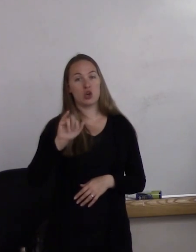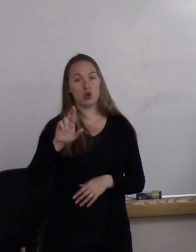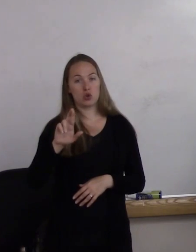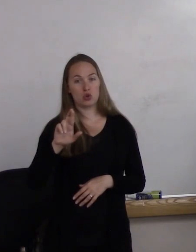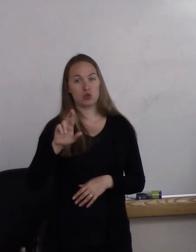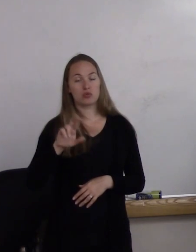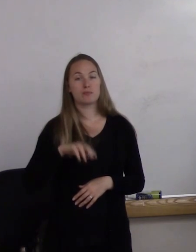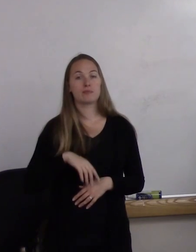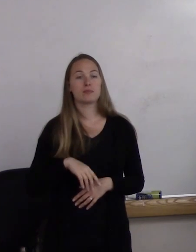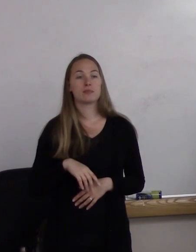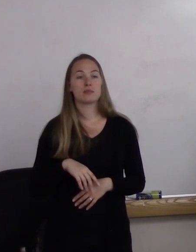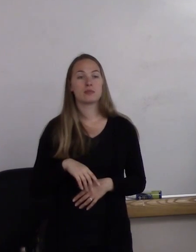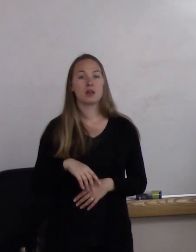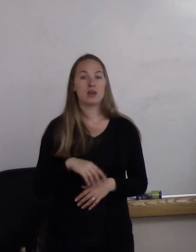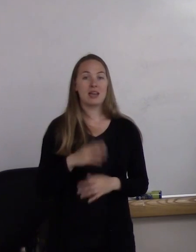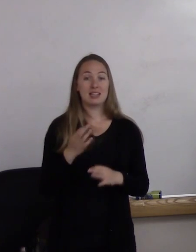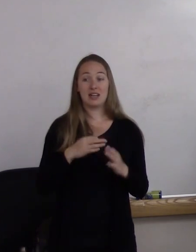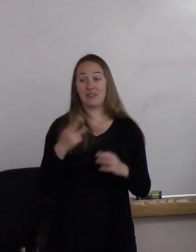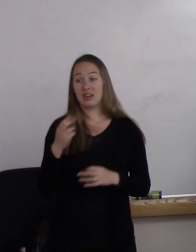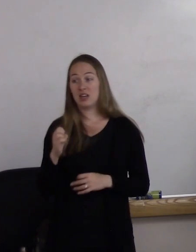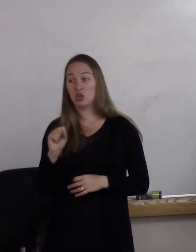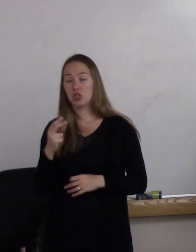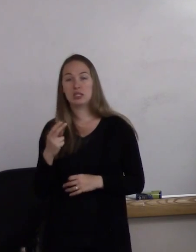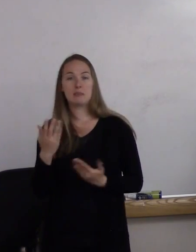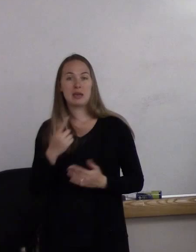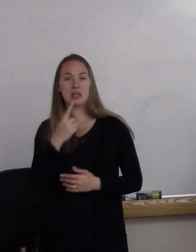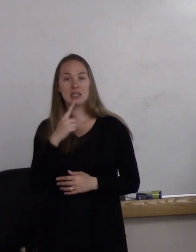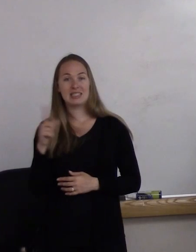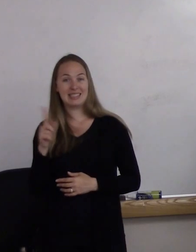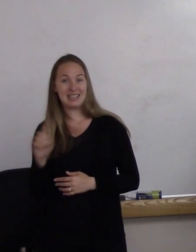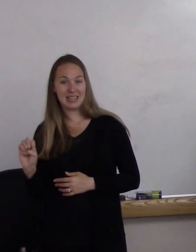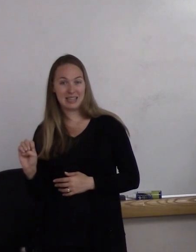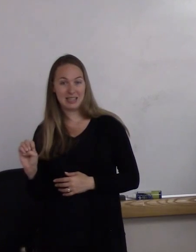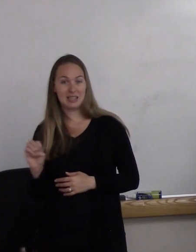or instead of "he" or "she" they may use "ze," Z-E.